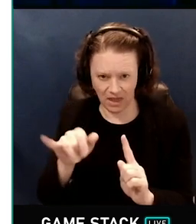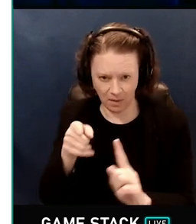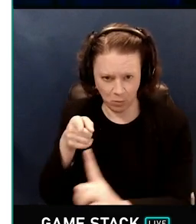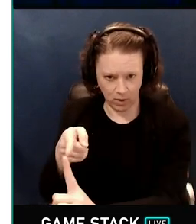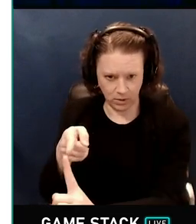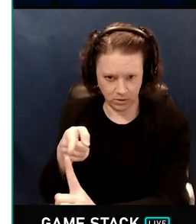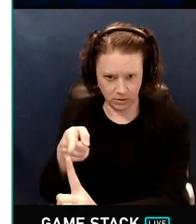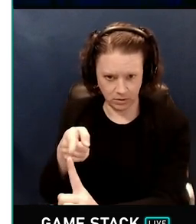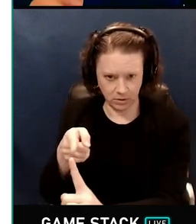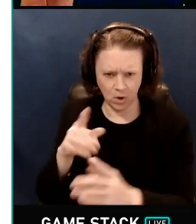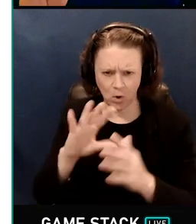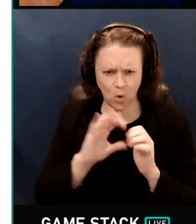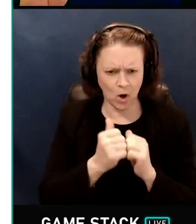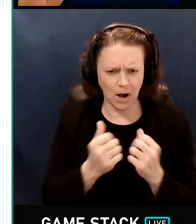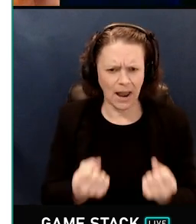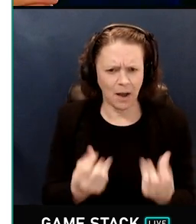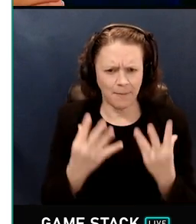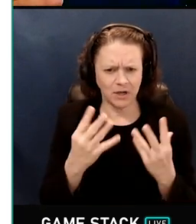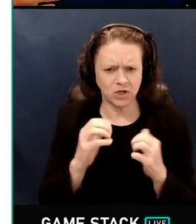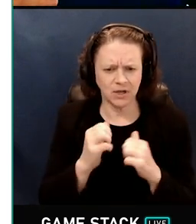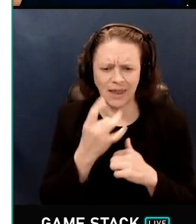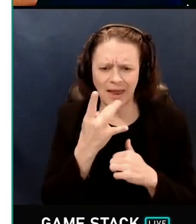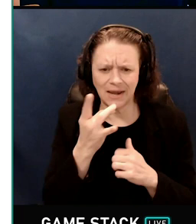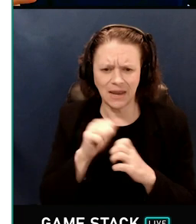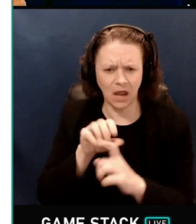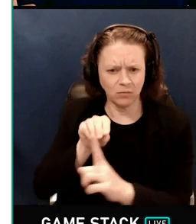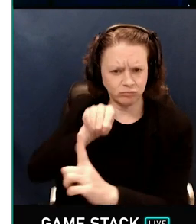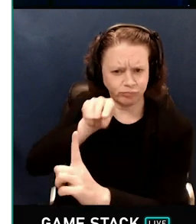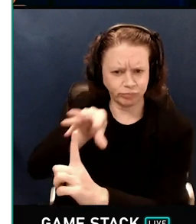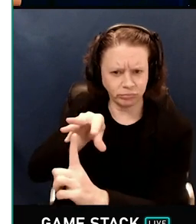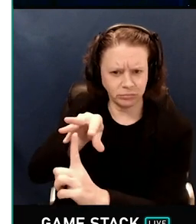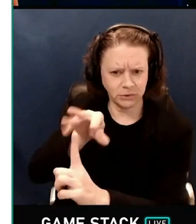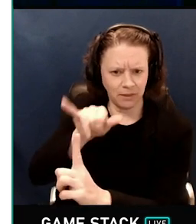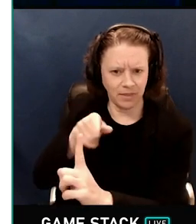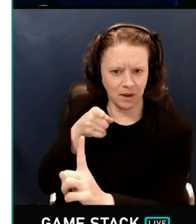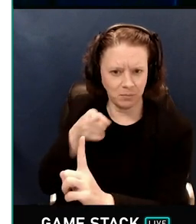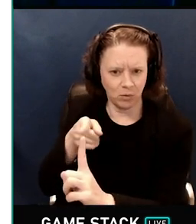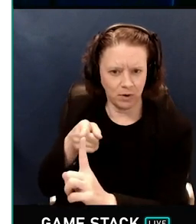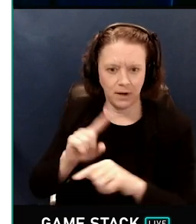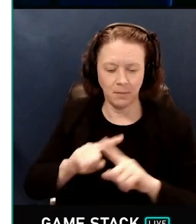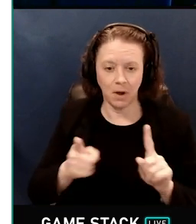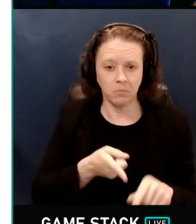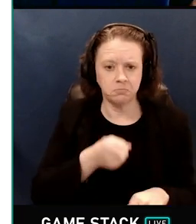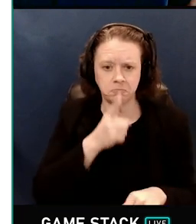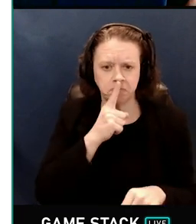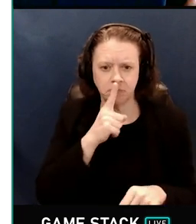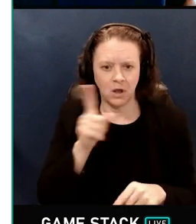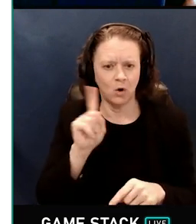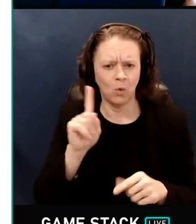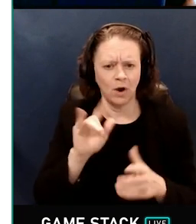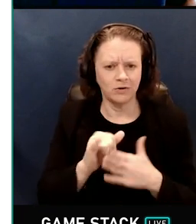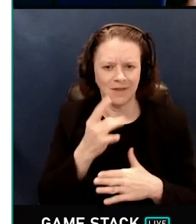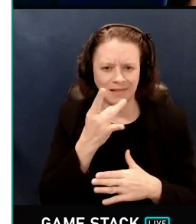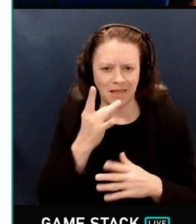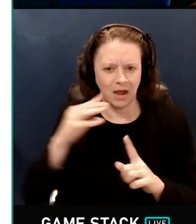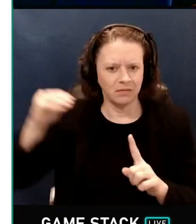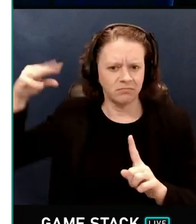But it has nothing to say about what the ambient light is, where it's coming from.